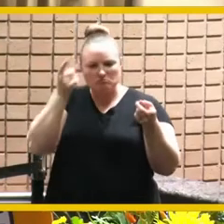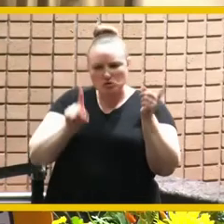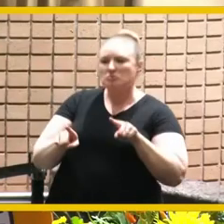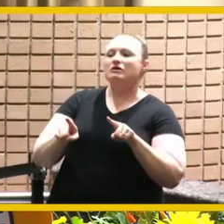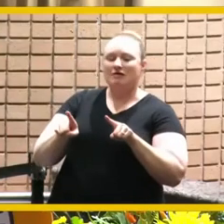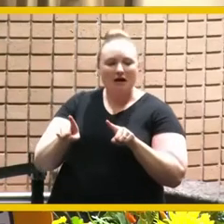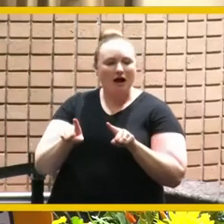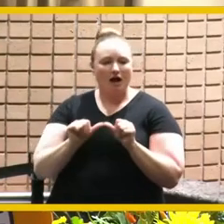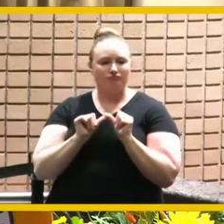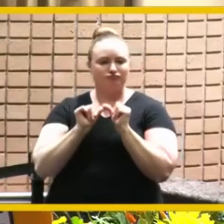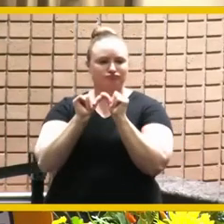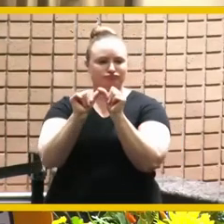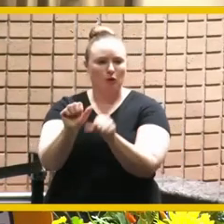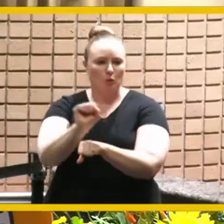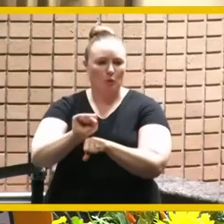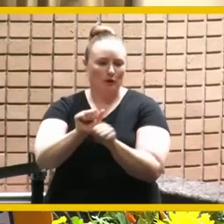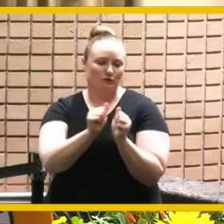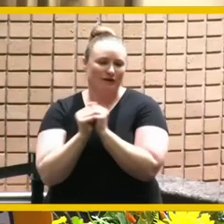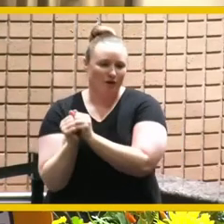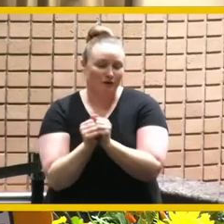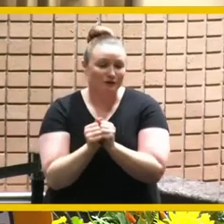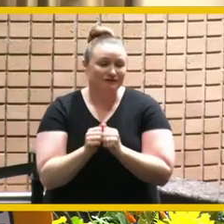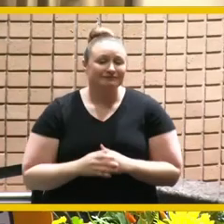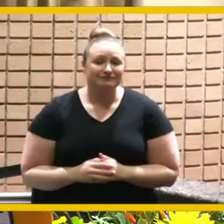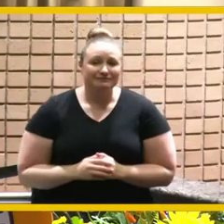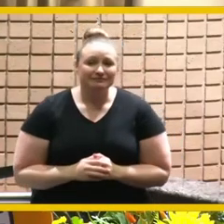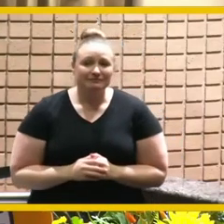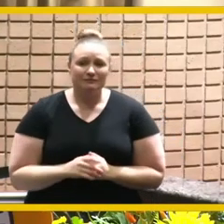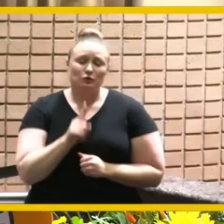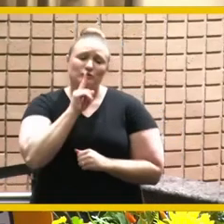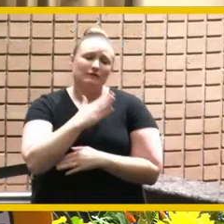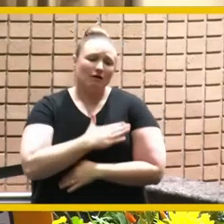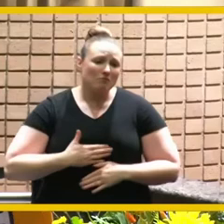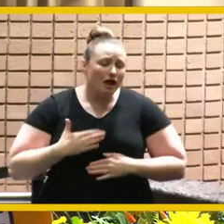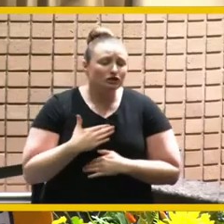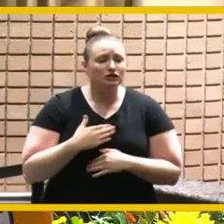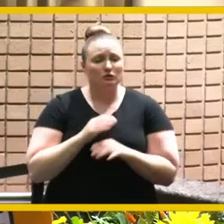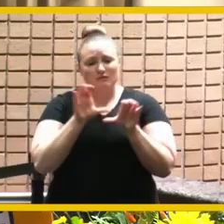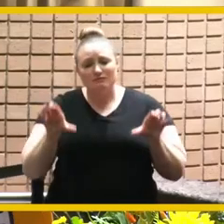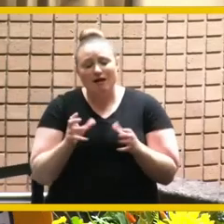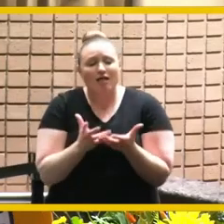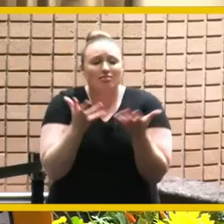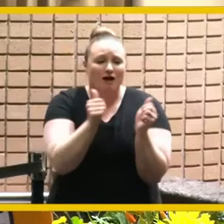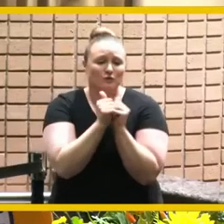majority of that 13 years it's been a pleasure we've come done a lot together um i always say